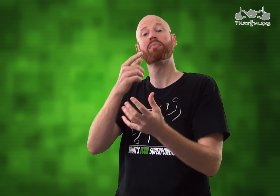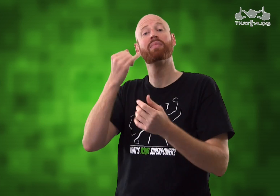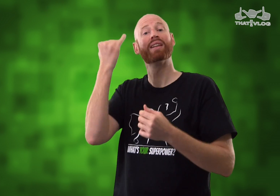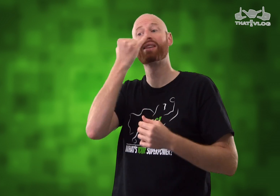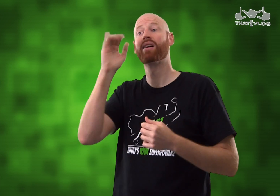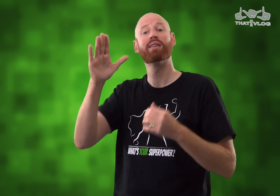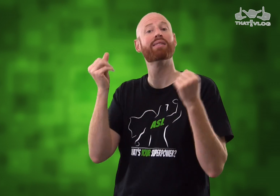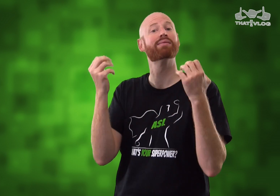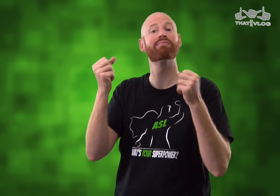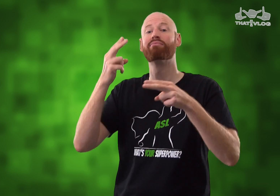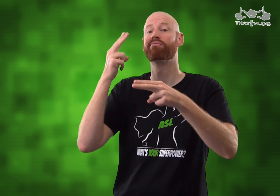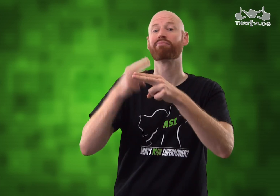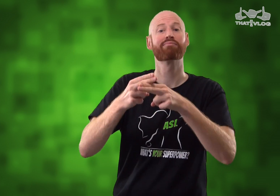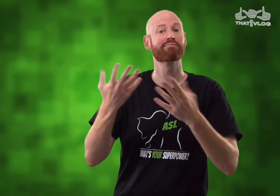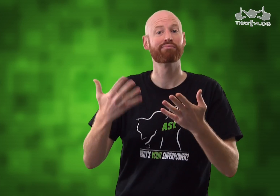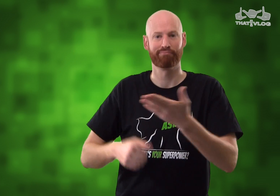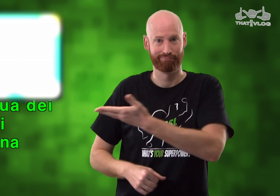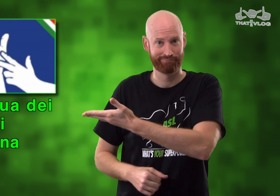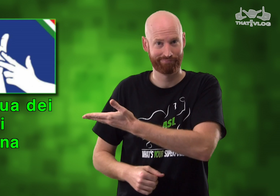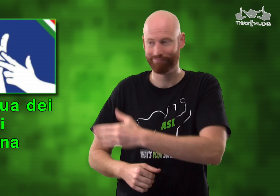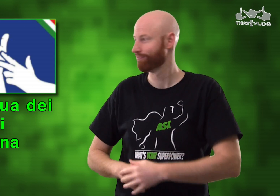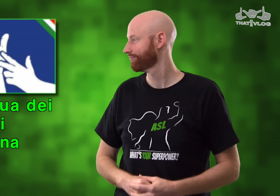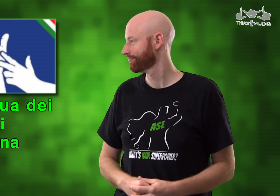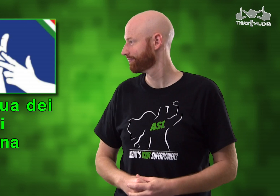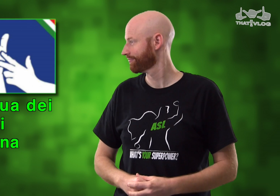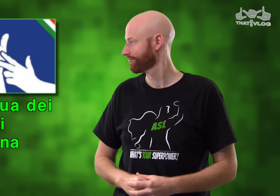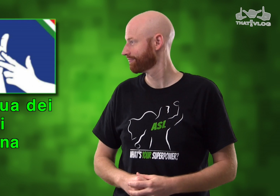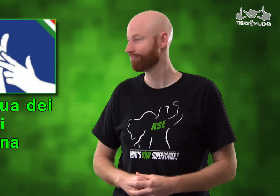whole. In Italy, they call their Sign Language